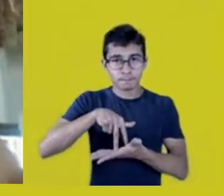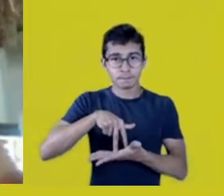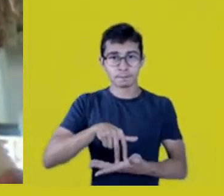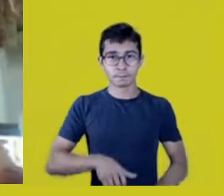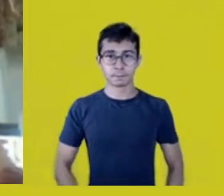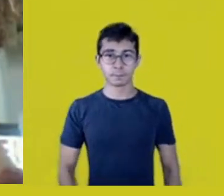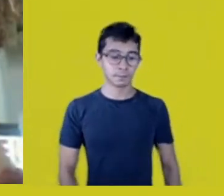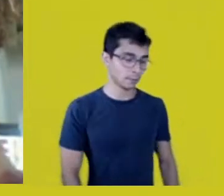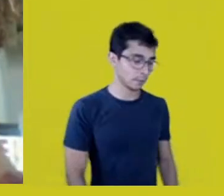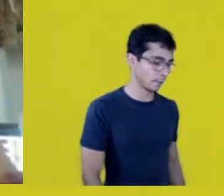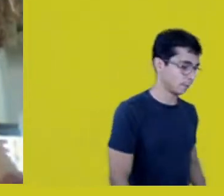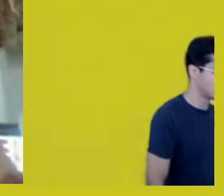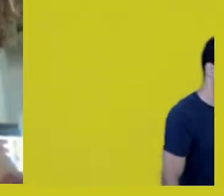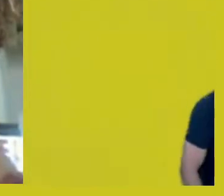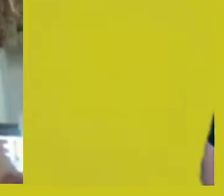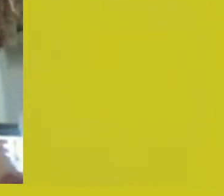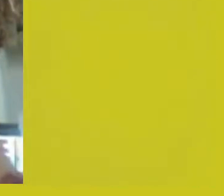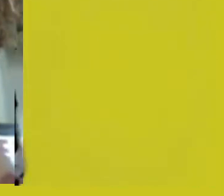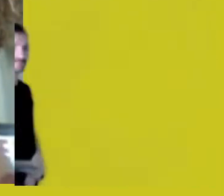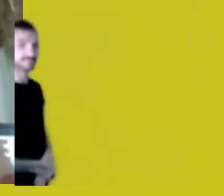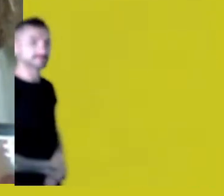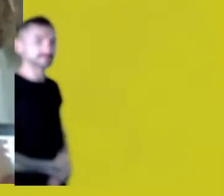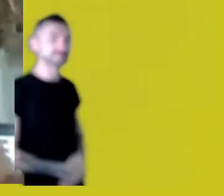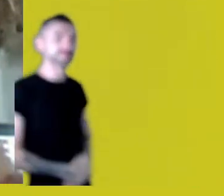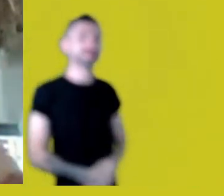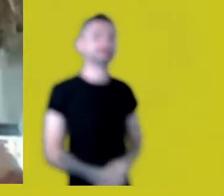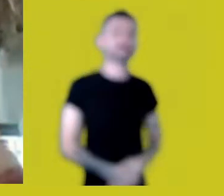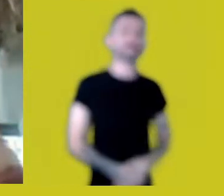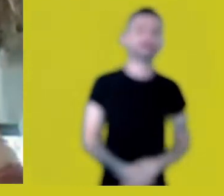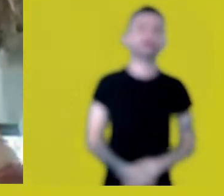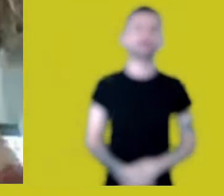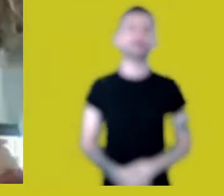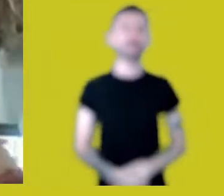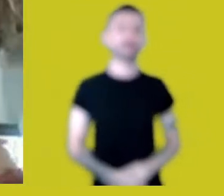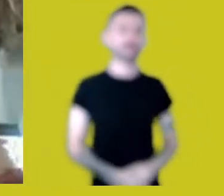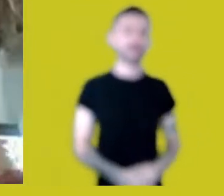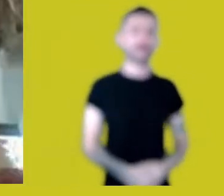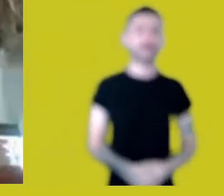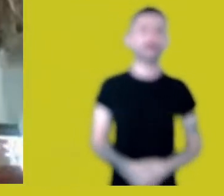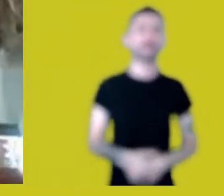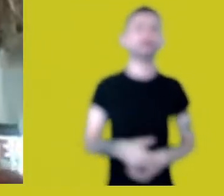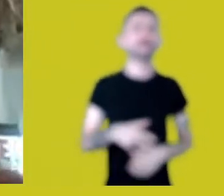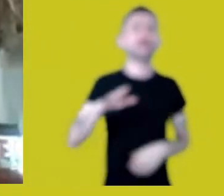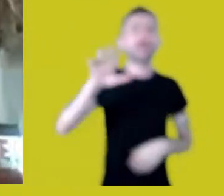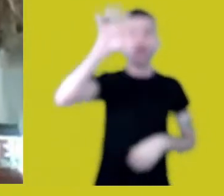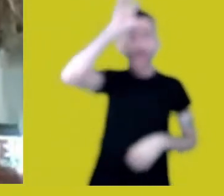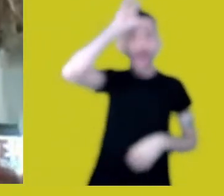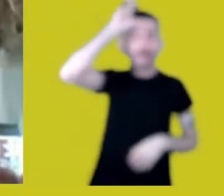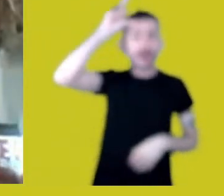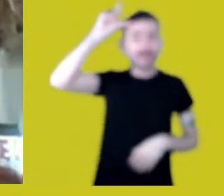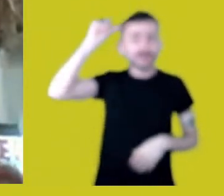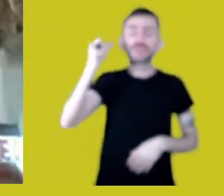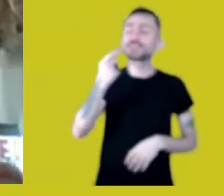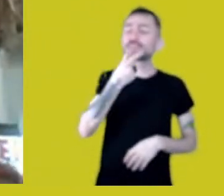Our Amazon, with our curumins, our cunhatãs,